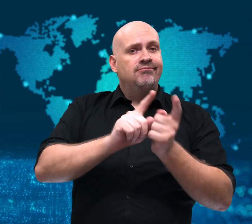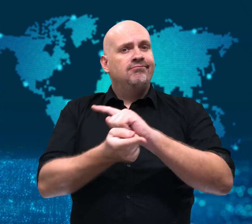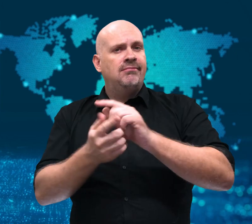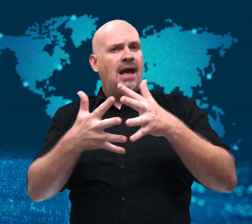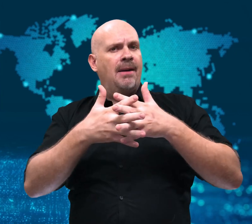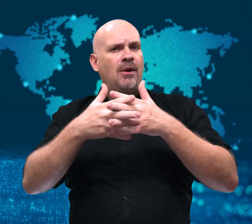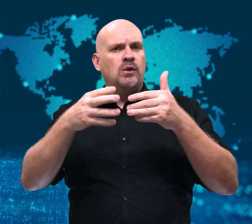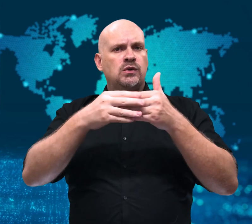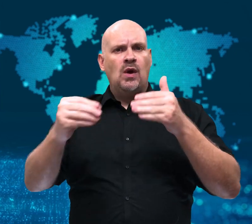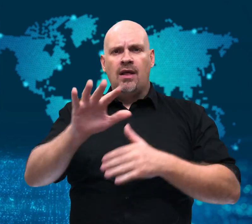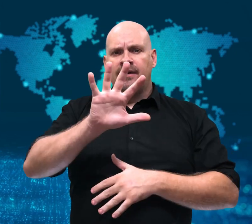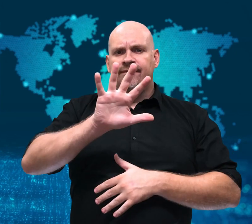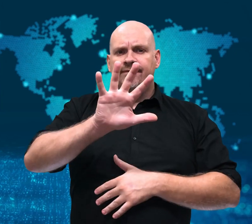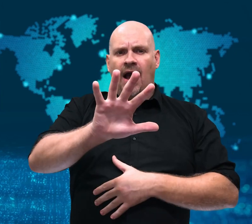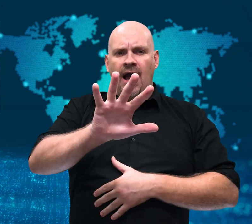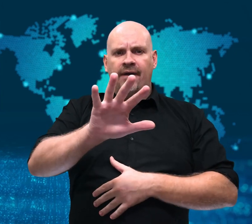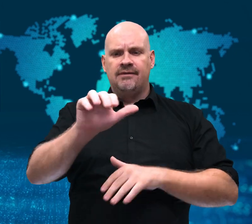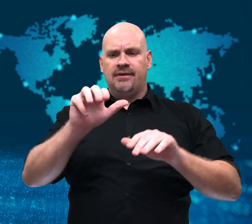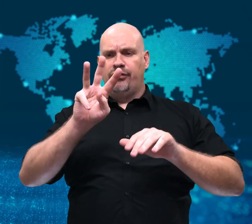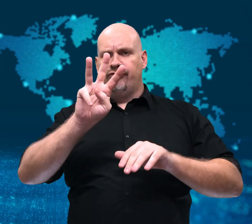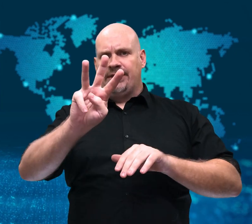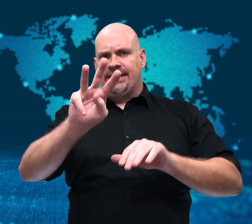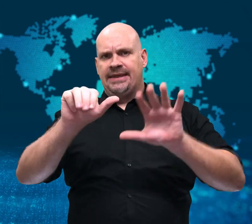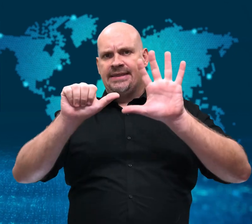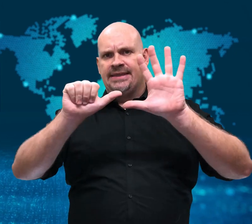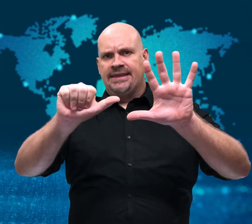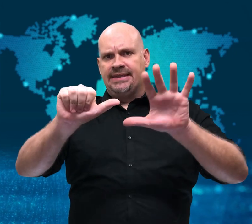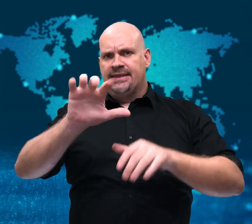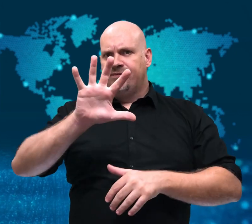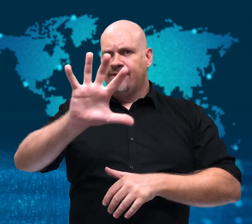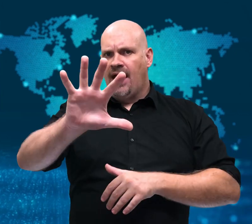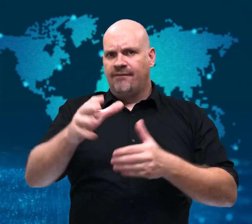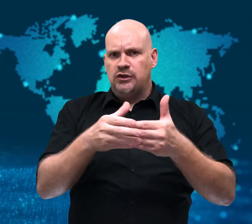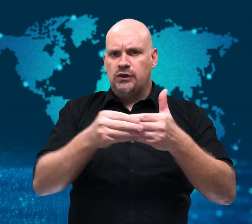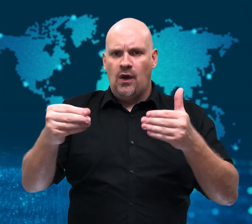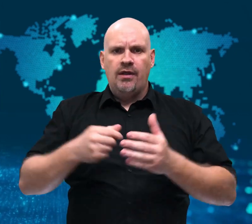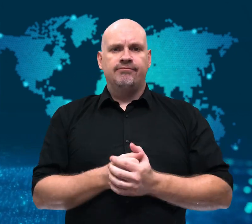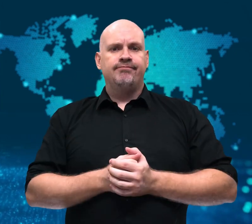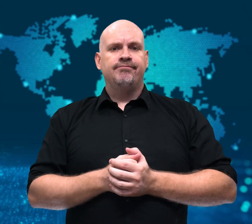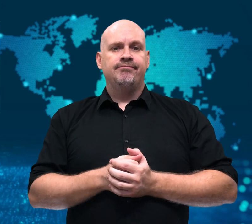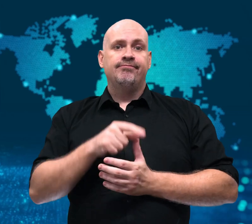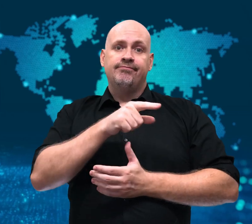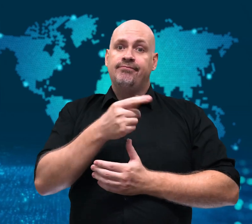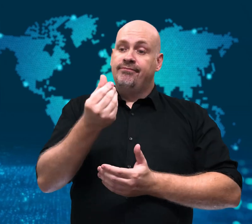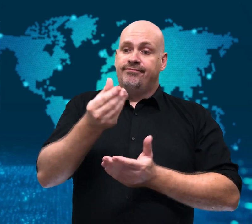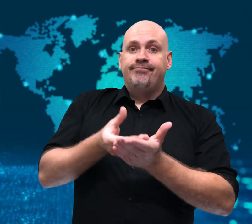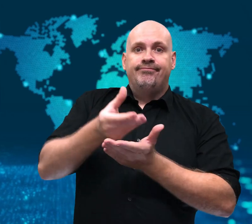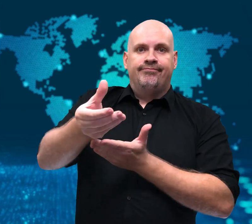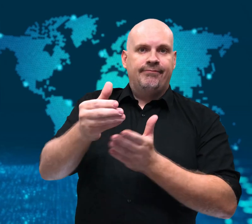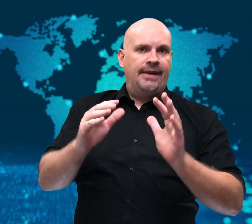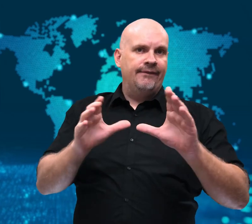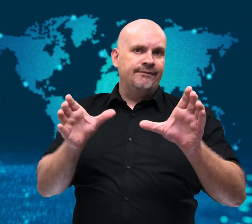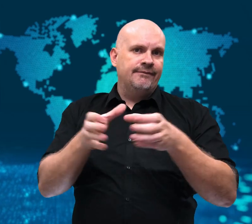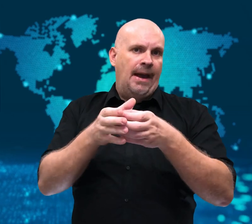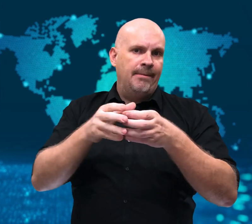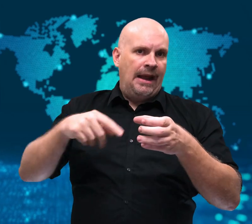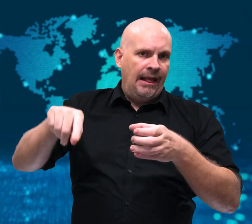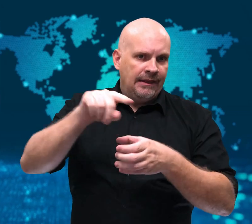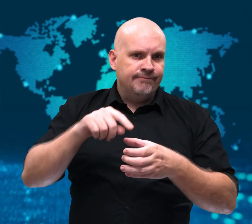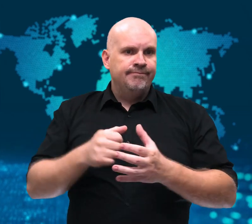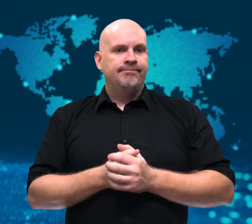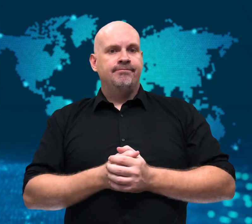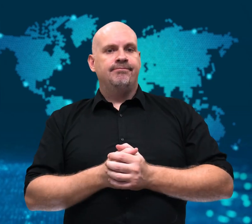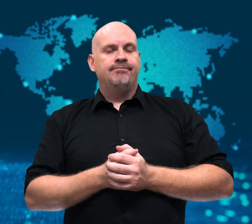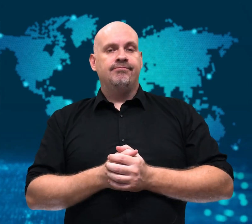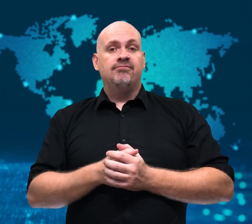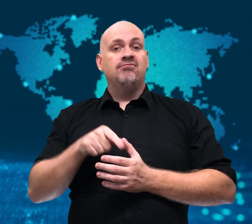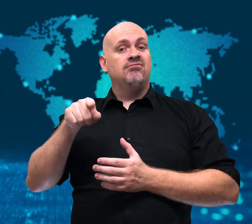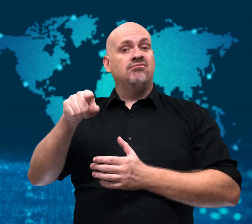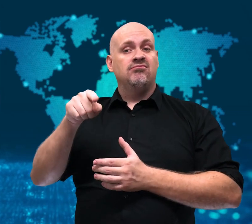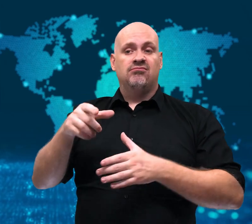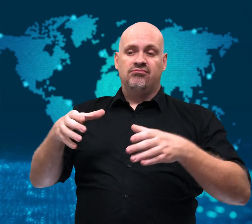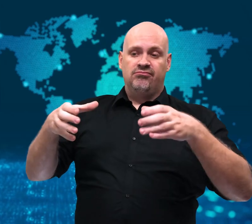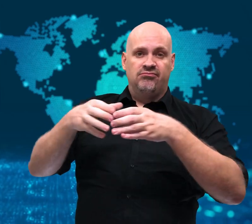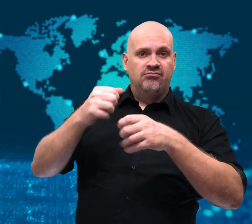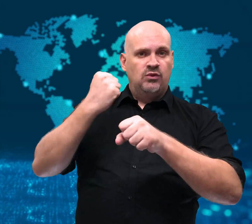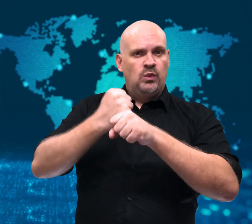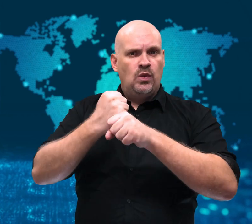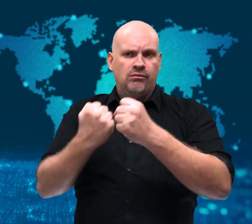can be paid to families losing a loved one due to a “natural disaster”.